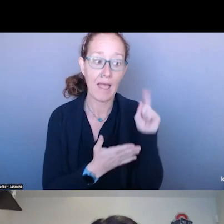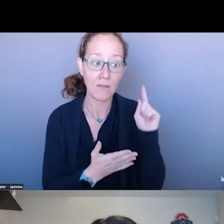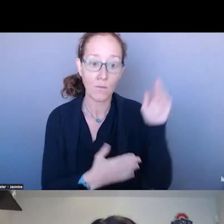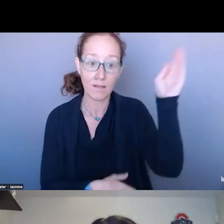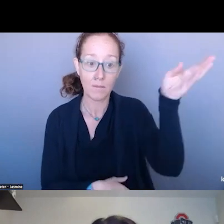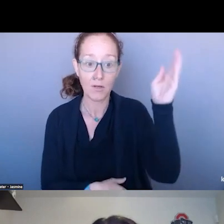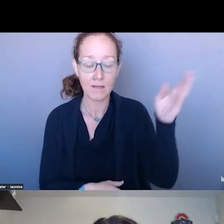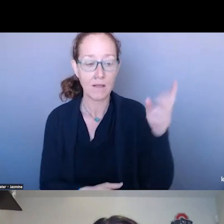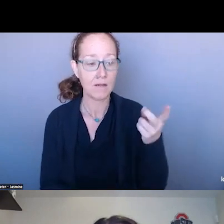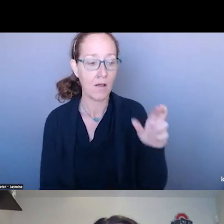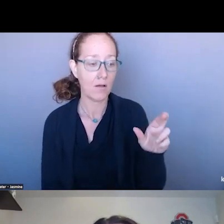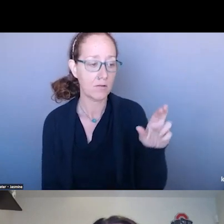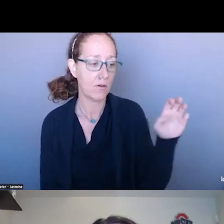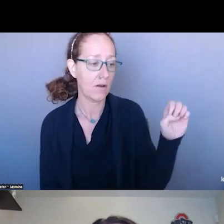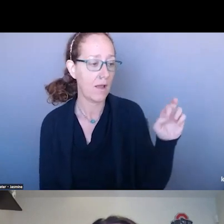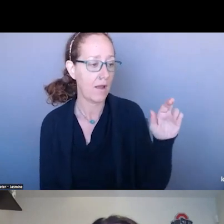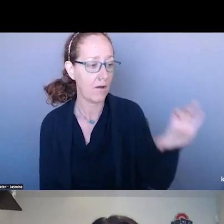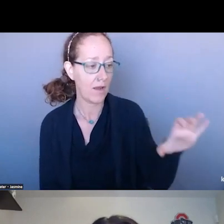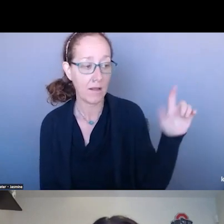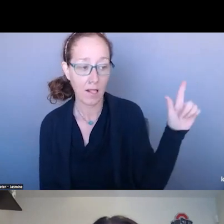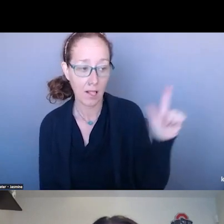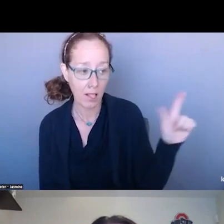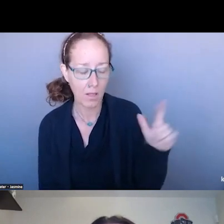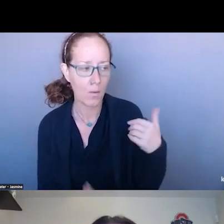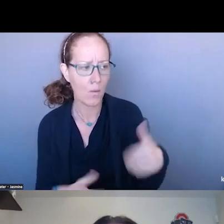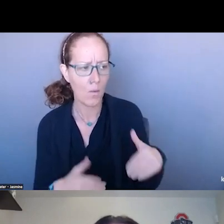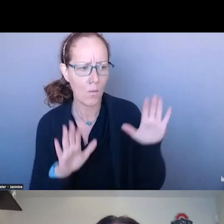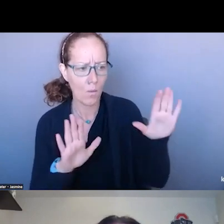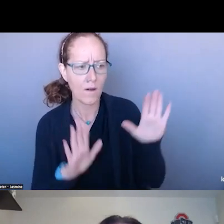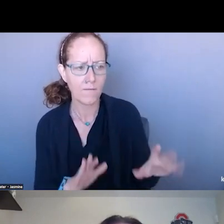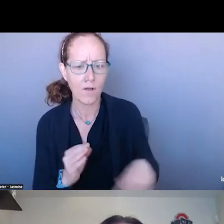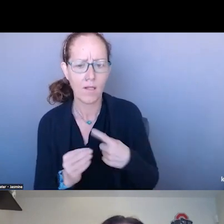ON THE AMAZING SERVICES THAT BEGAN